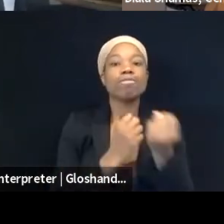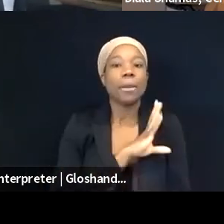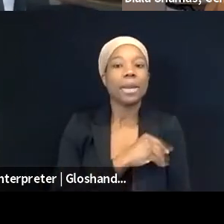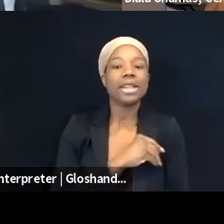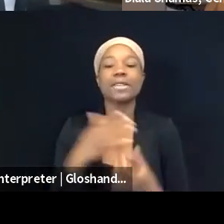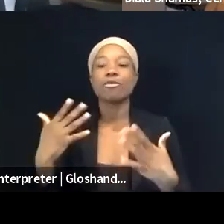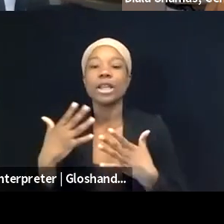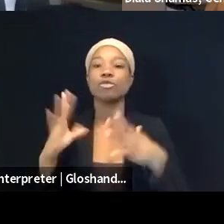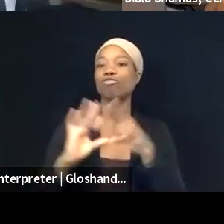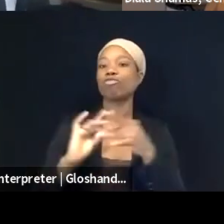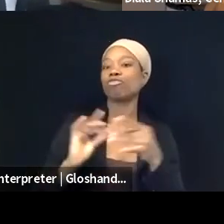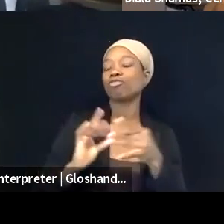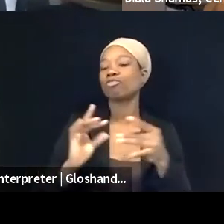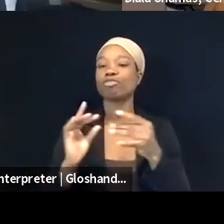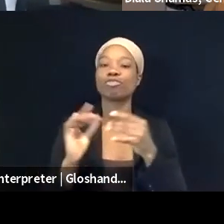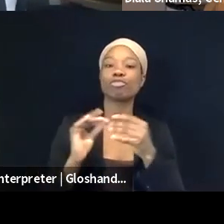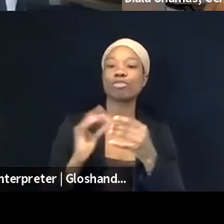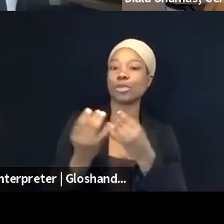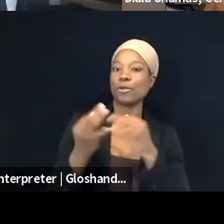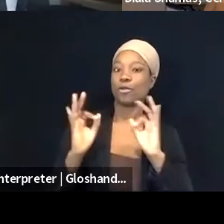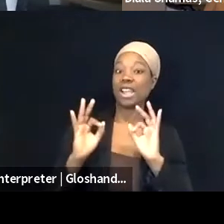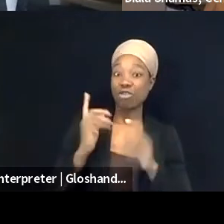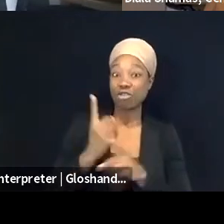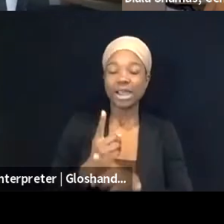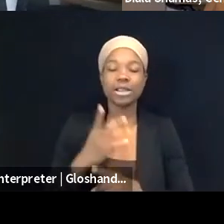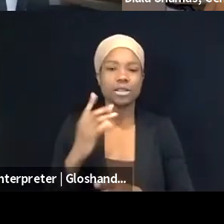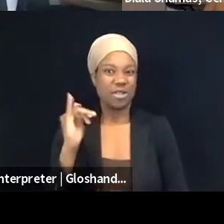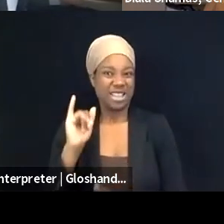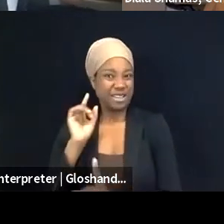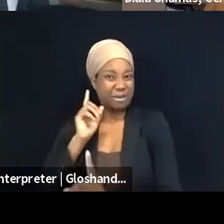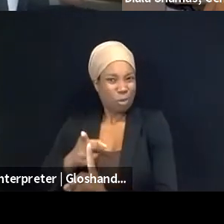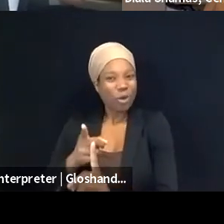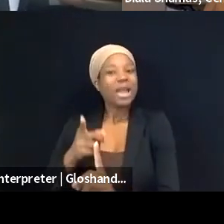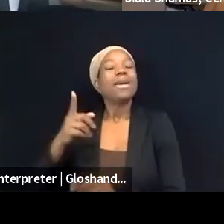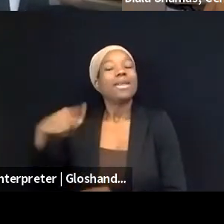that is what these groups are trying to do: they're trying to scare people from speaking up for Palestinian freedom and chill people,